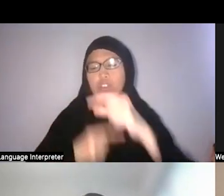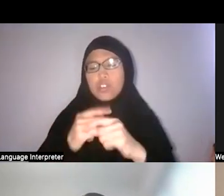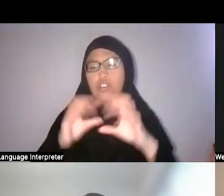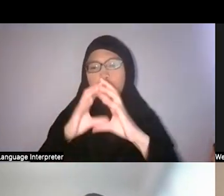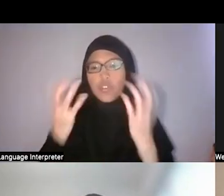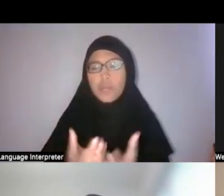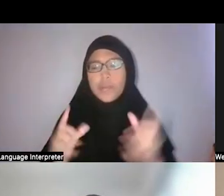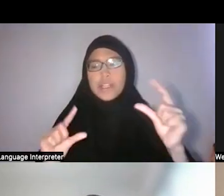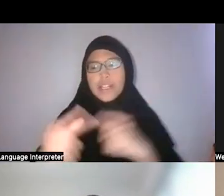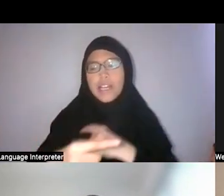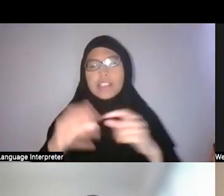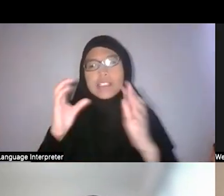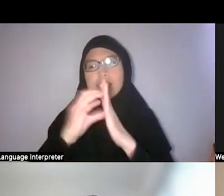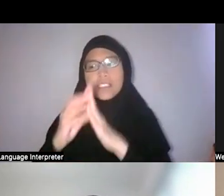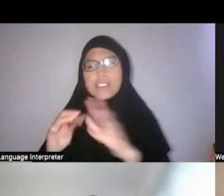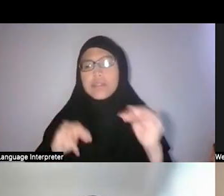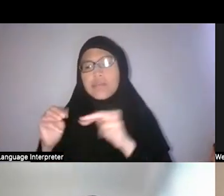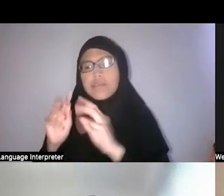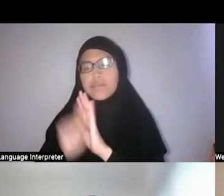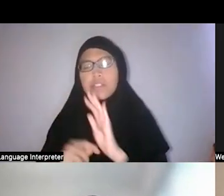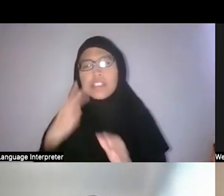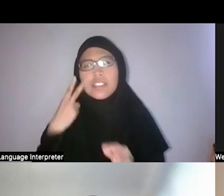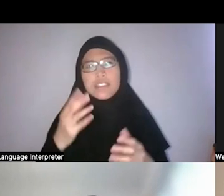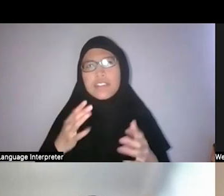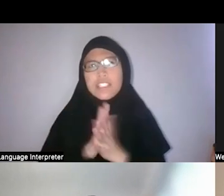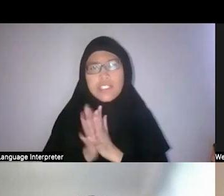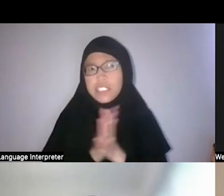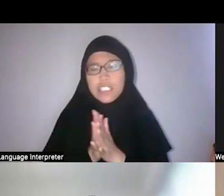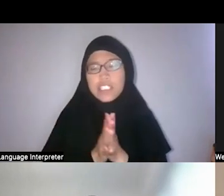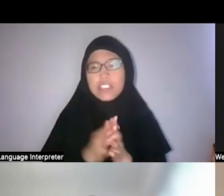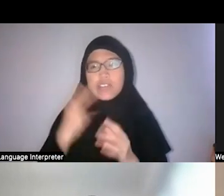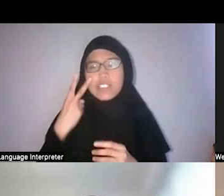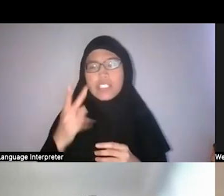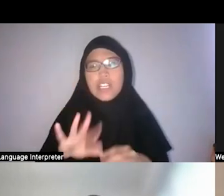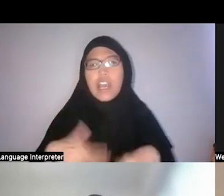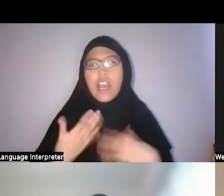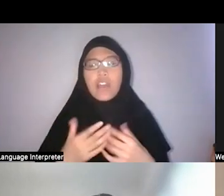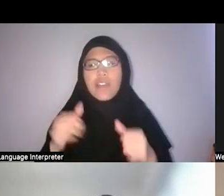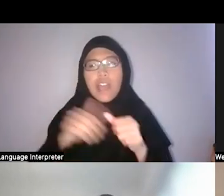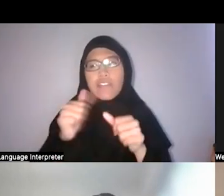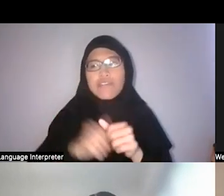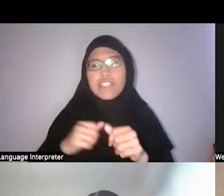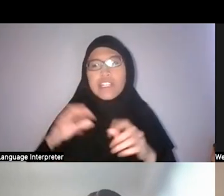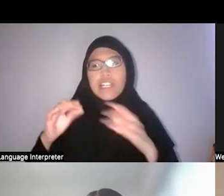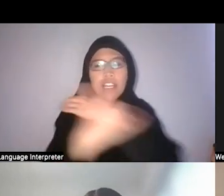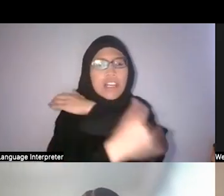I think it's very interesting to see how every country has all of these completely different garden cities.